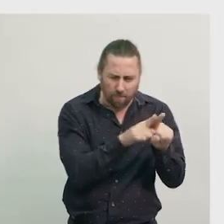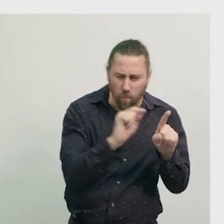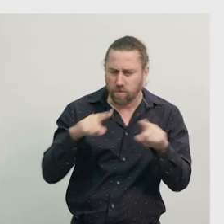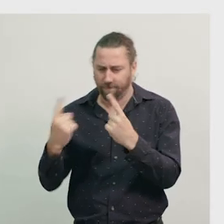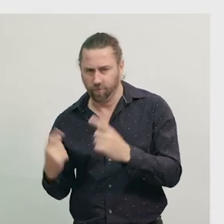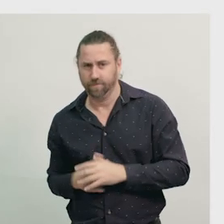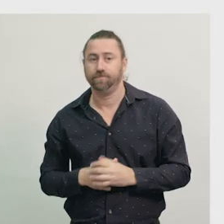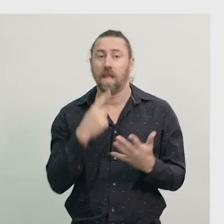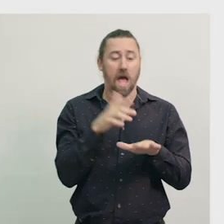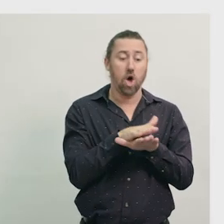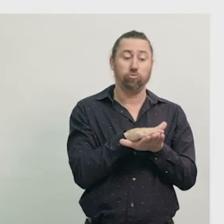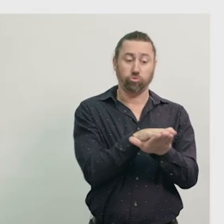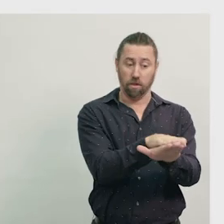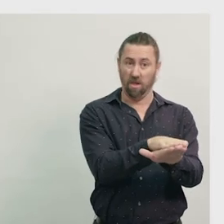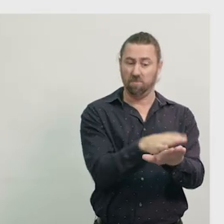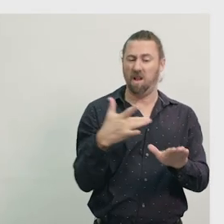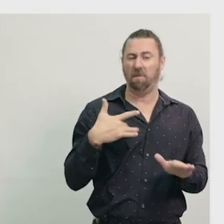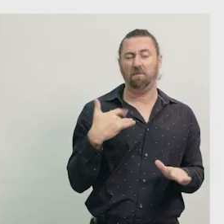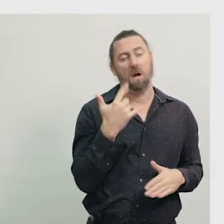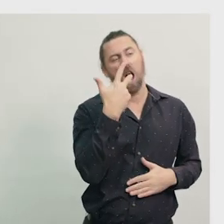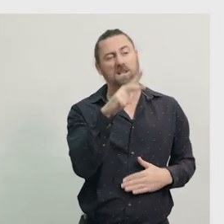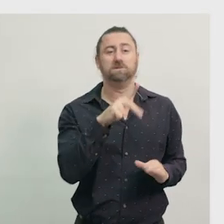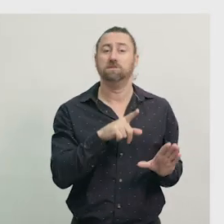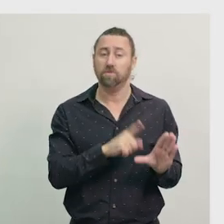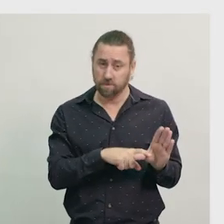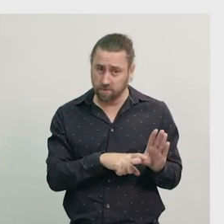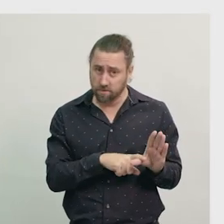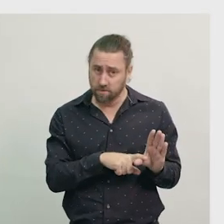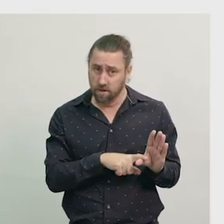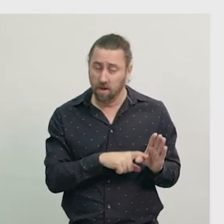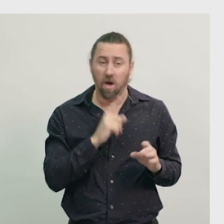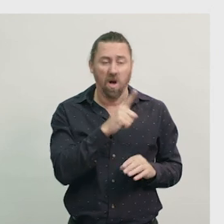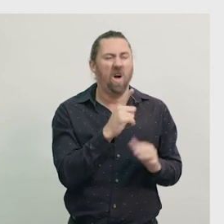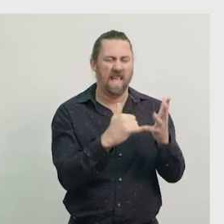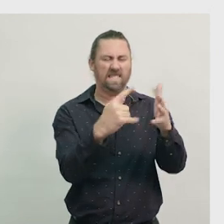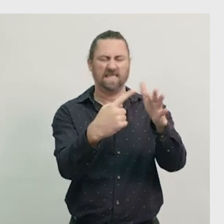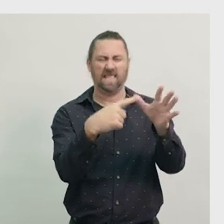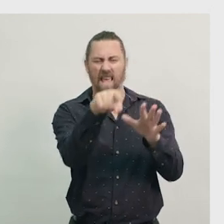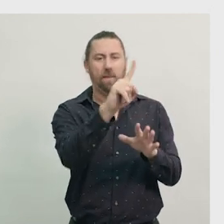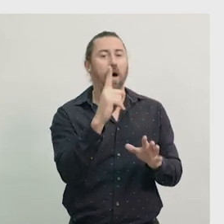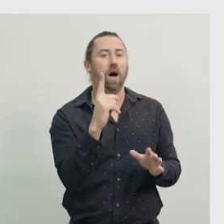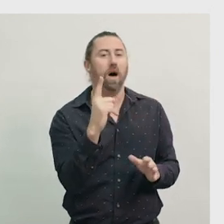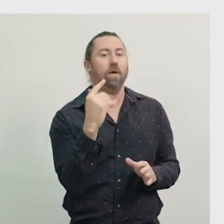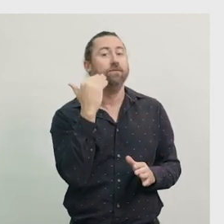Marine or sea turtles live approximately 80 years. While they spend most of their time at sea, the females come ashore